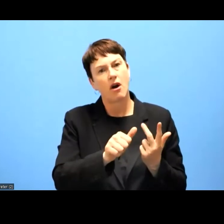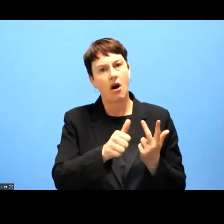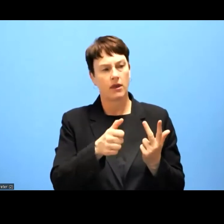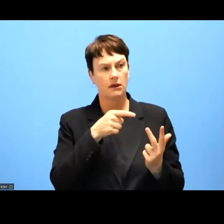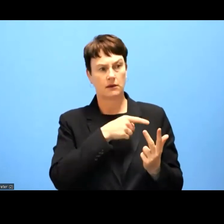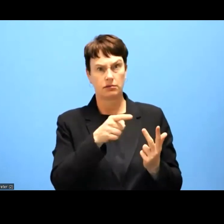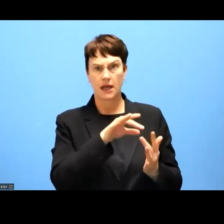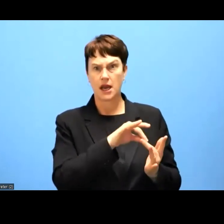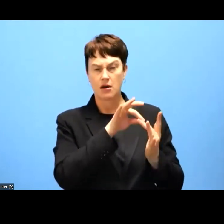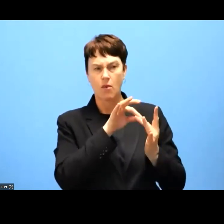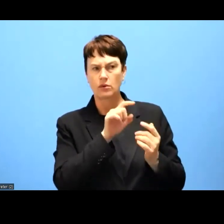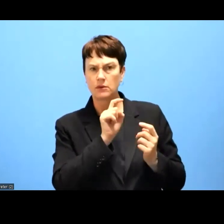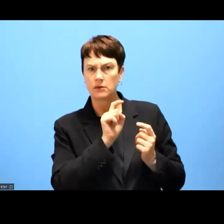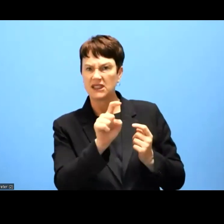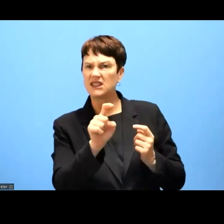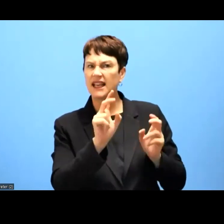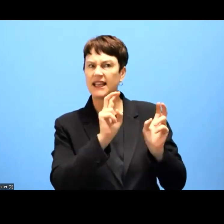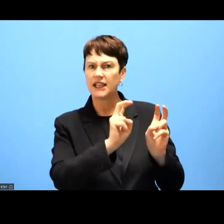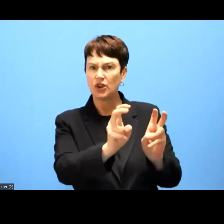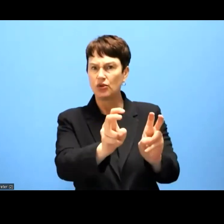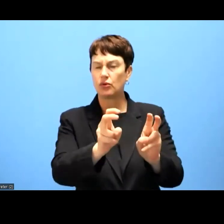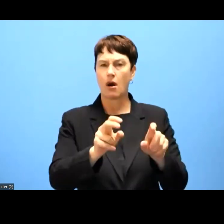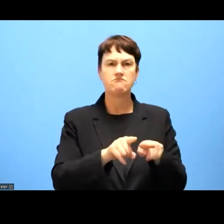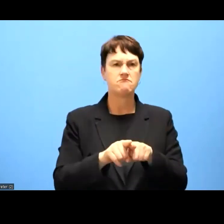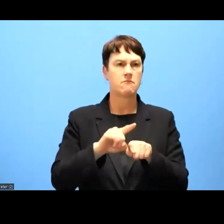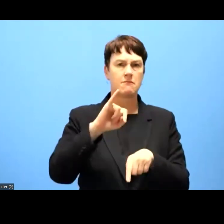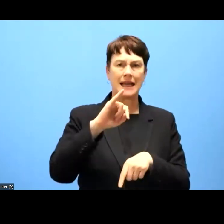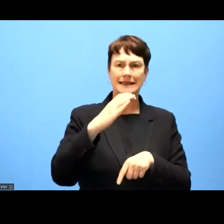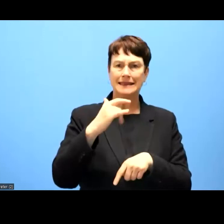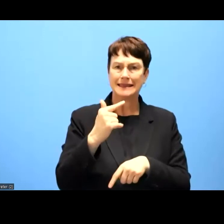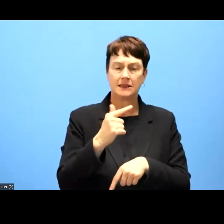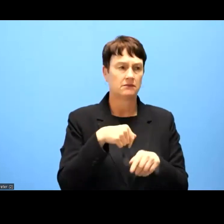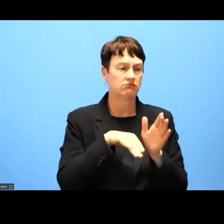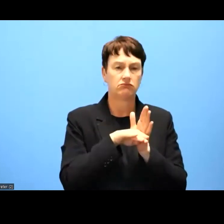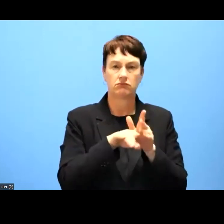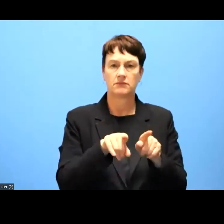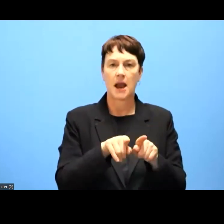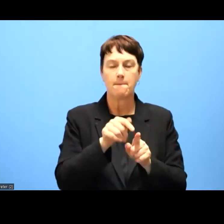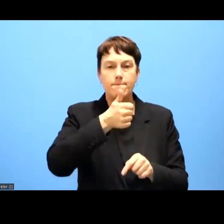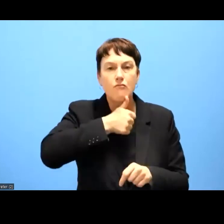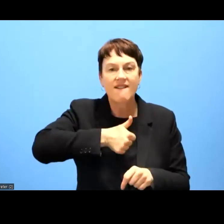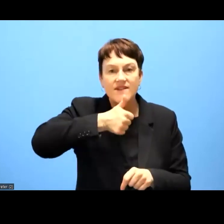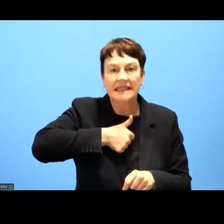of ICT development such as privacy or security,